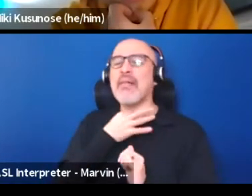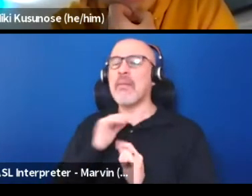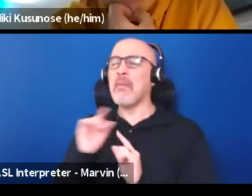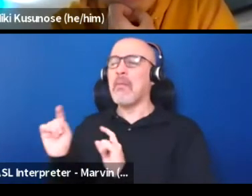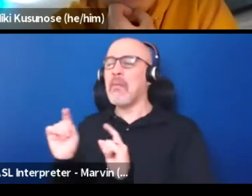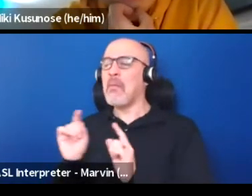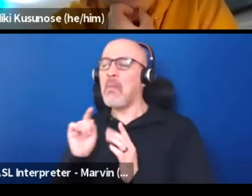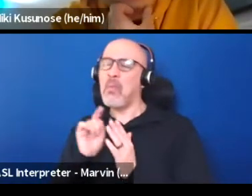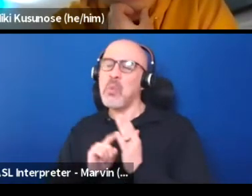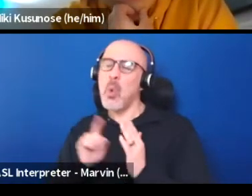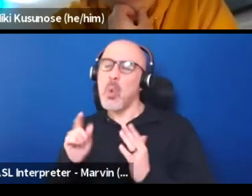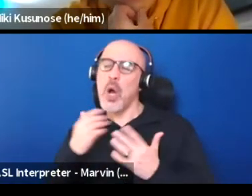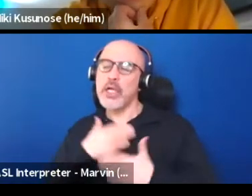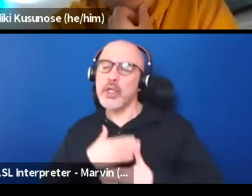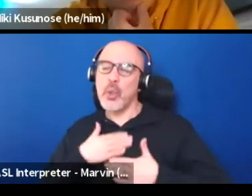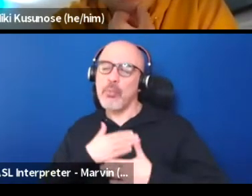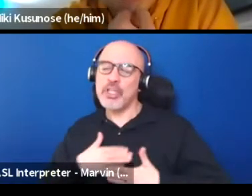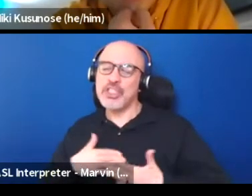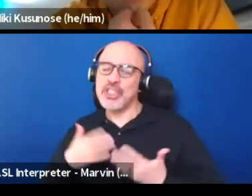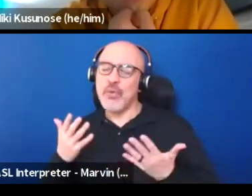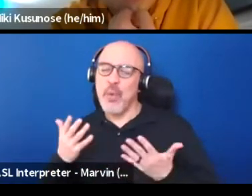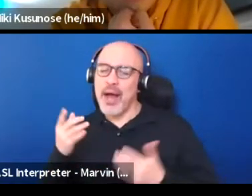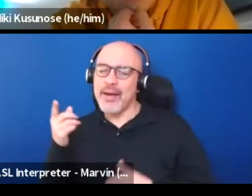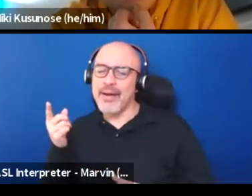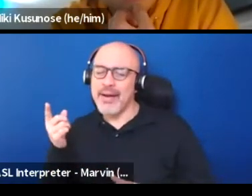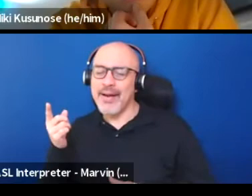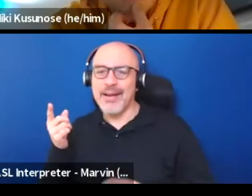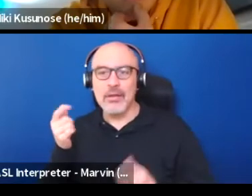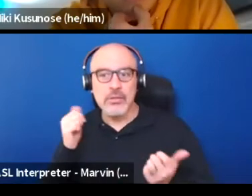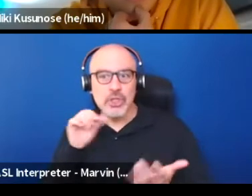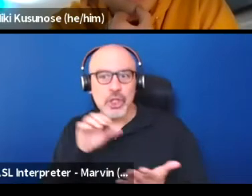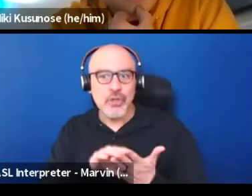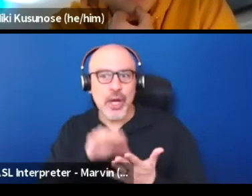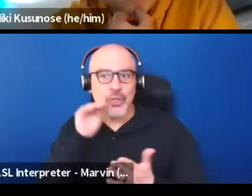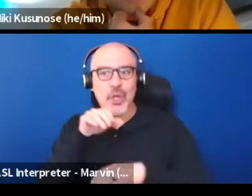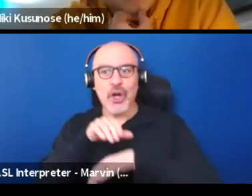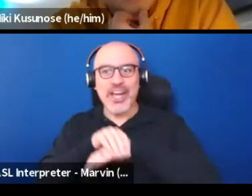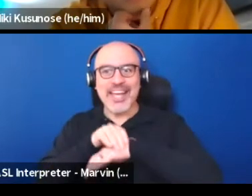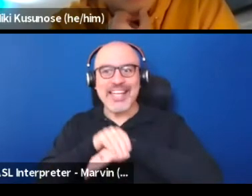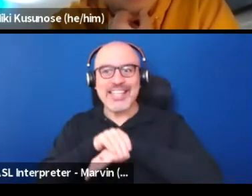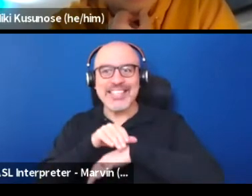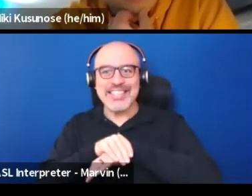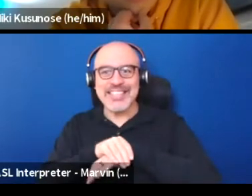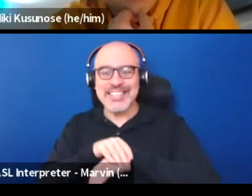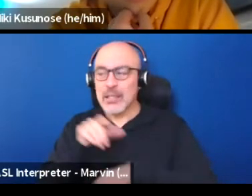that you appreciate? And it's because they trying to learn English. But the English that they learned in English classes